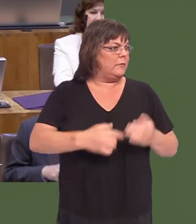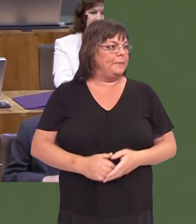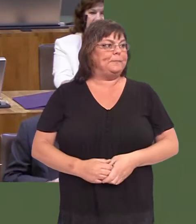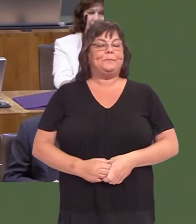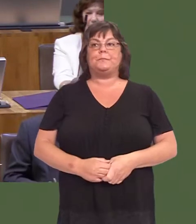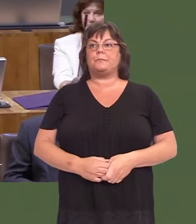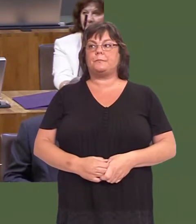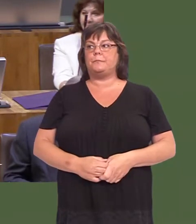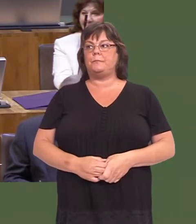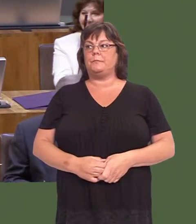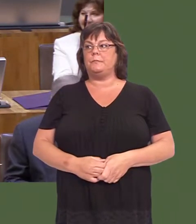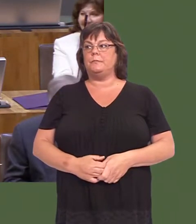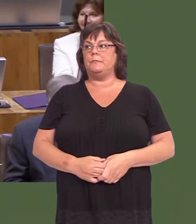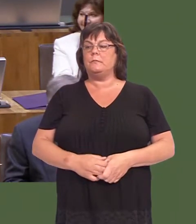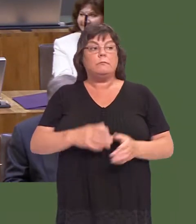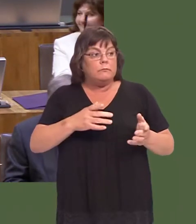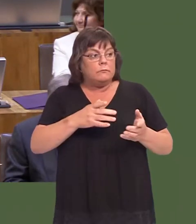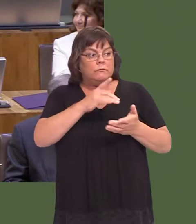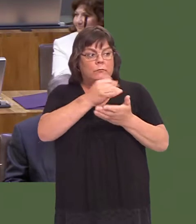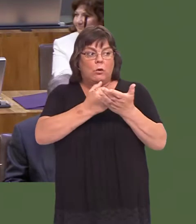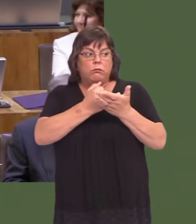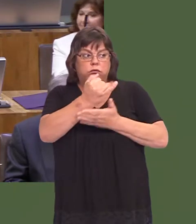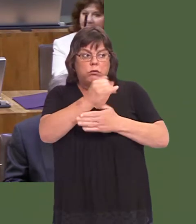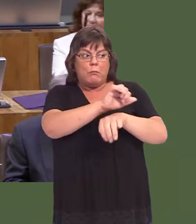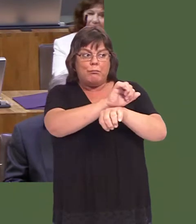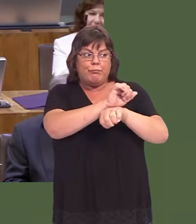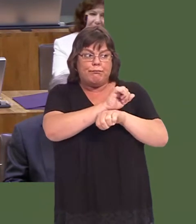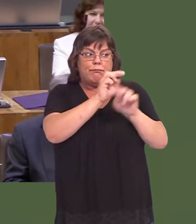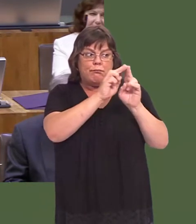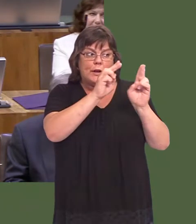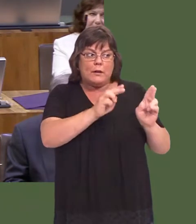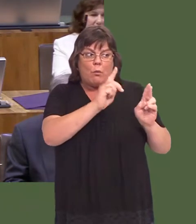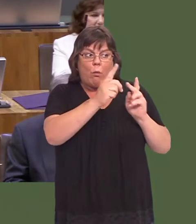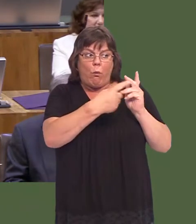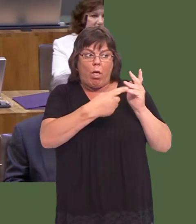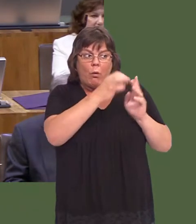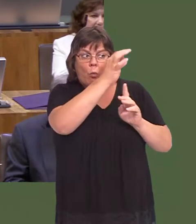Iím not sure whether sheís against the prison, or whether she has other questions, but, from